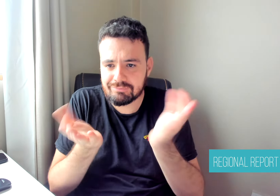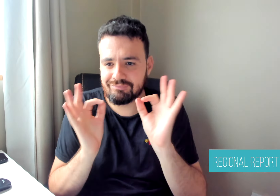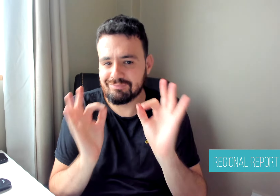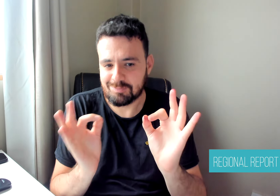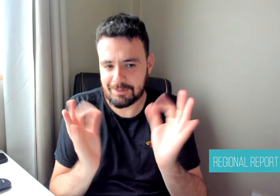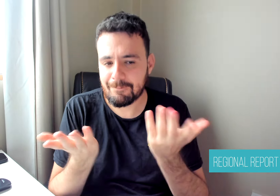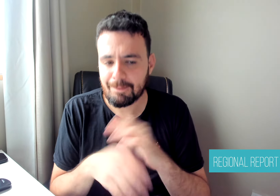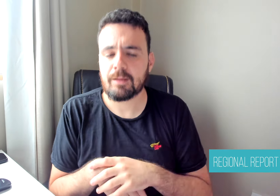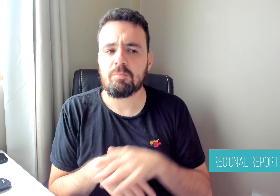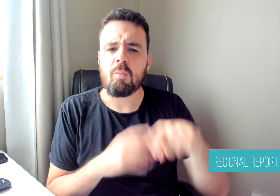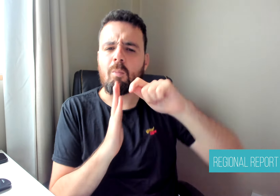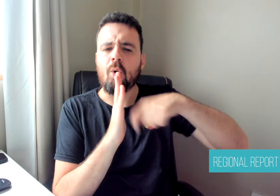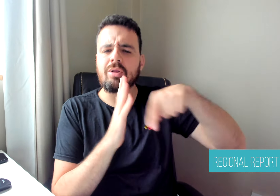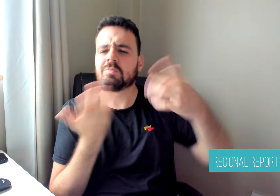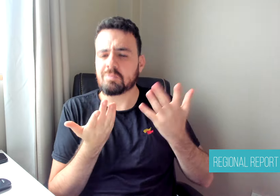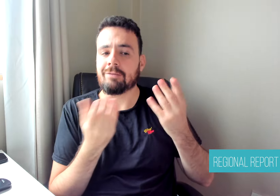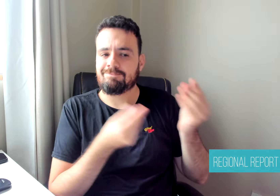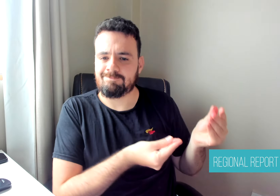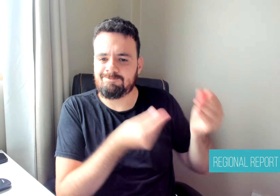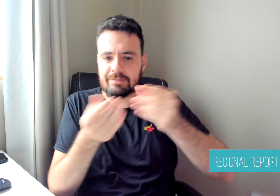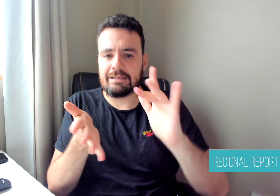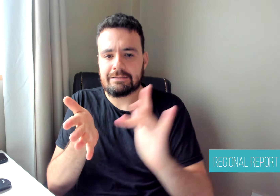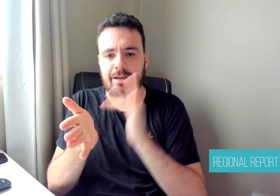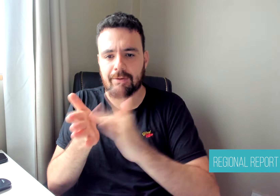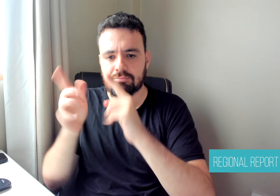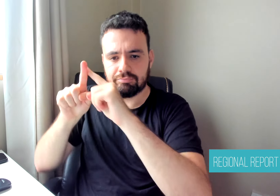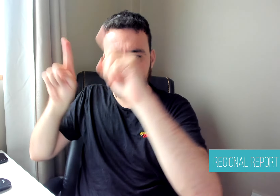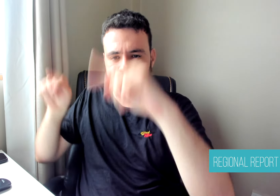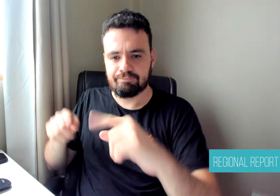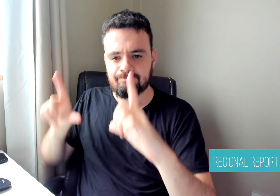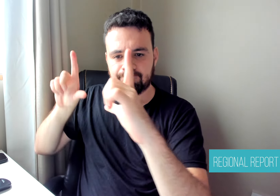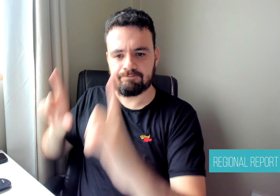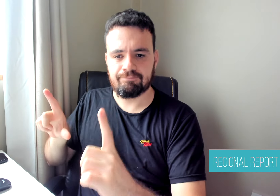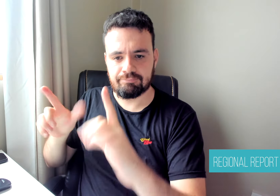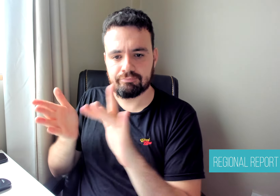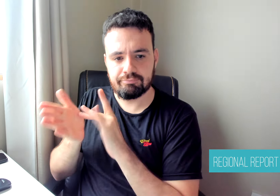assistance counter, as well as in boarding areas. The service